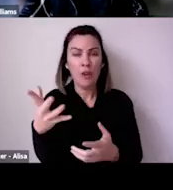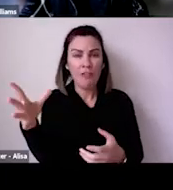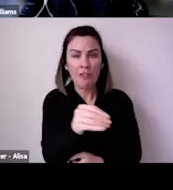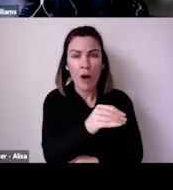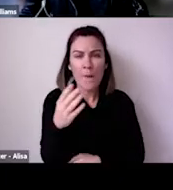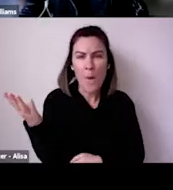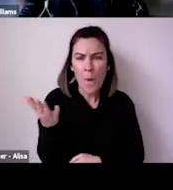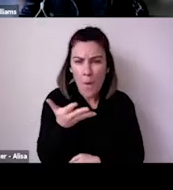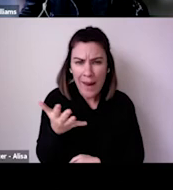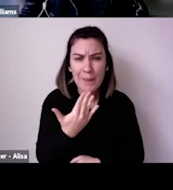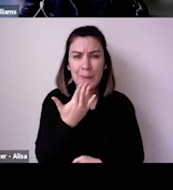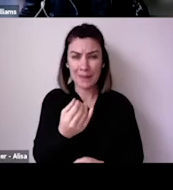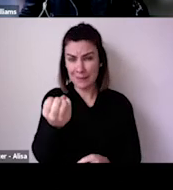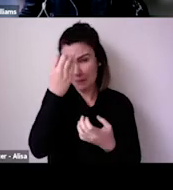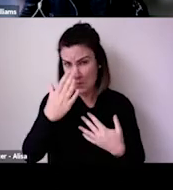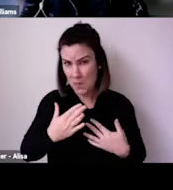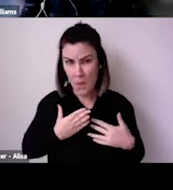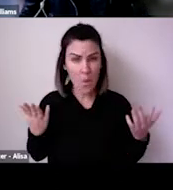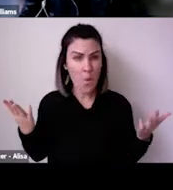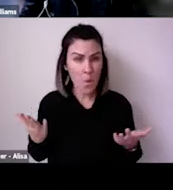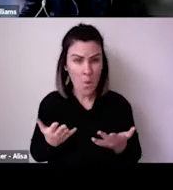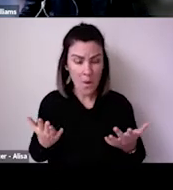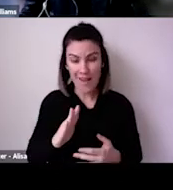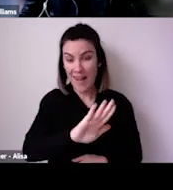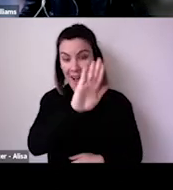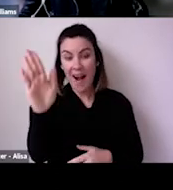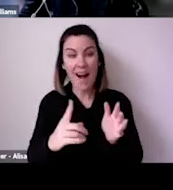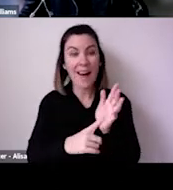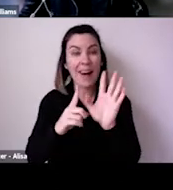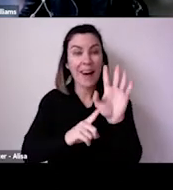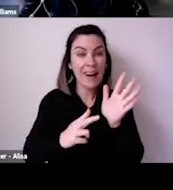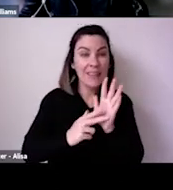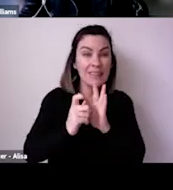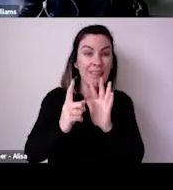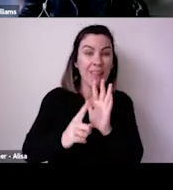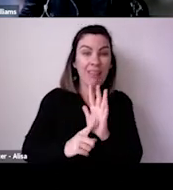rich layer to the body of evidence we're all gathering and that can help us understand